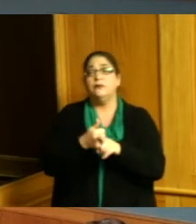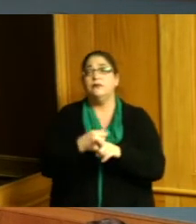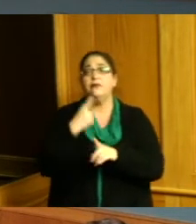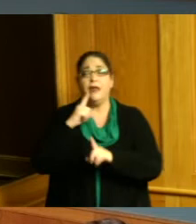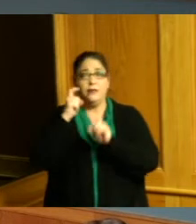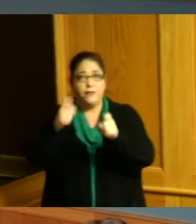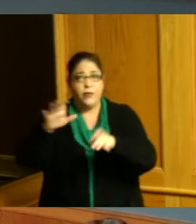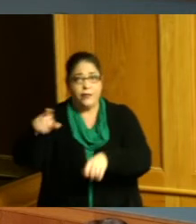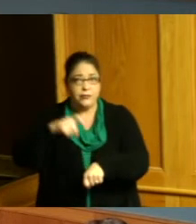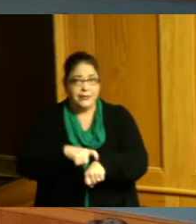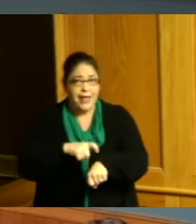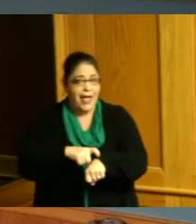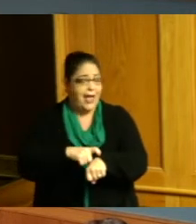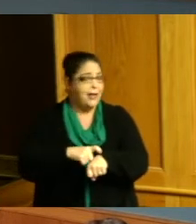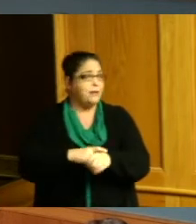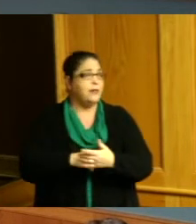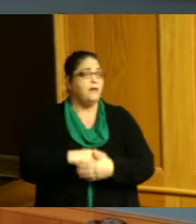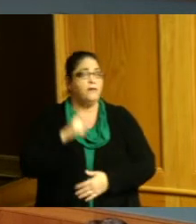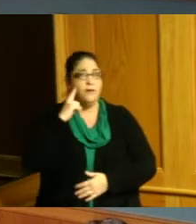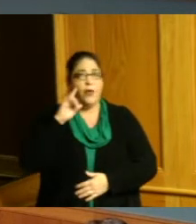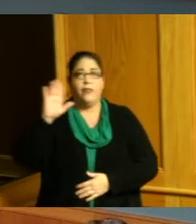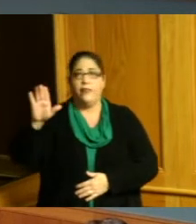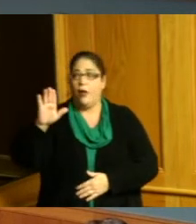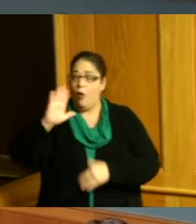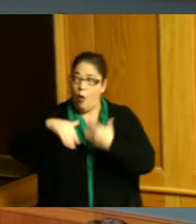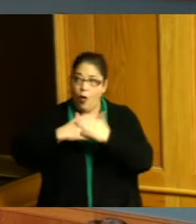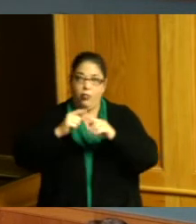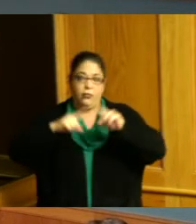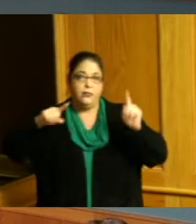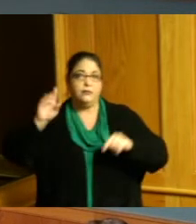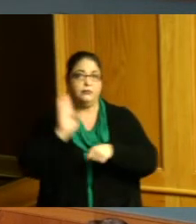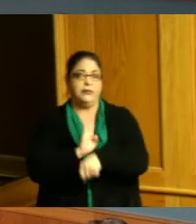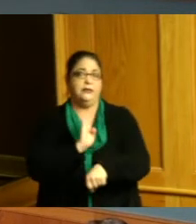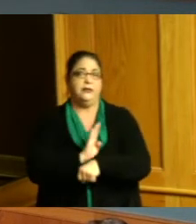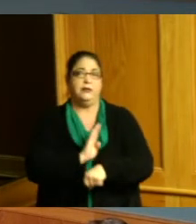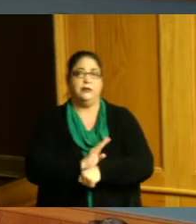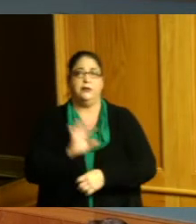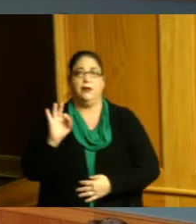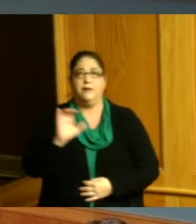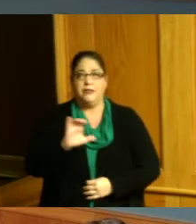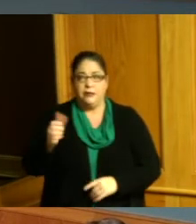micro economy for the west end small business districts essences has also created massive